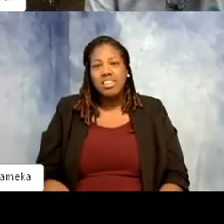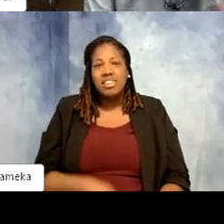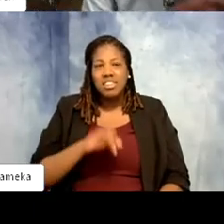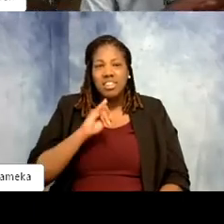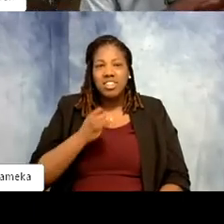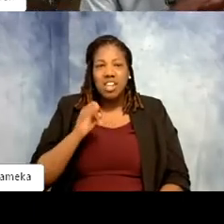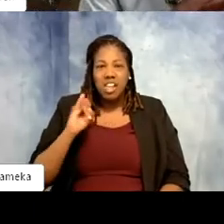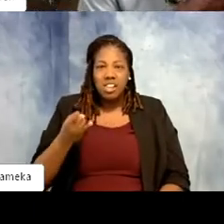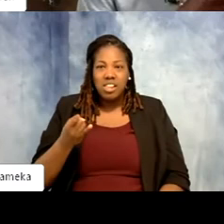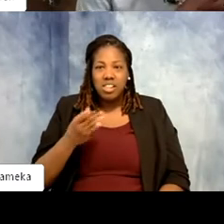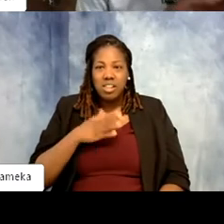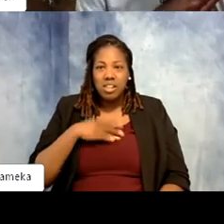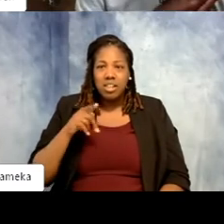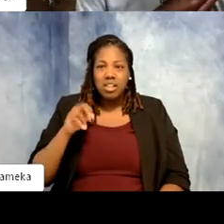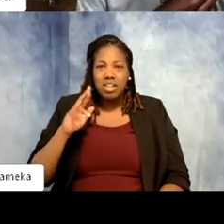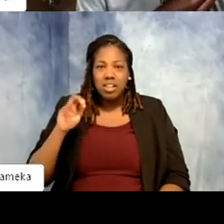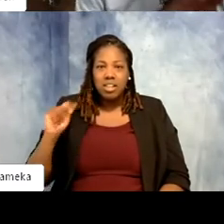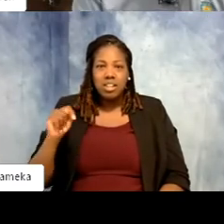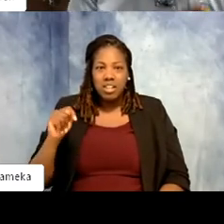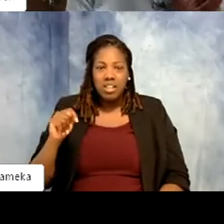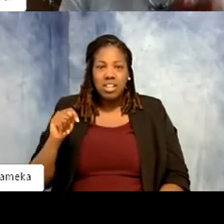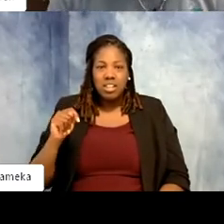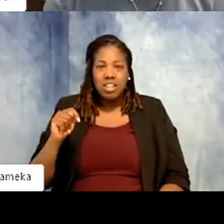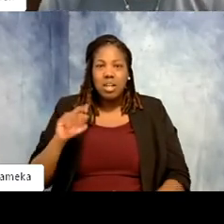He's my parent that I have at home now that belonged to somebody who probably should have